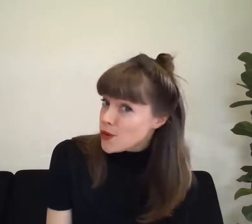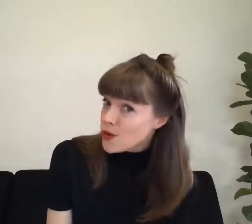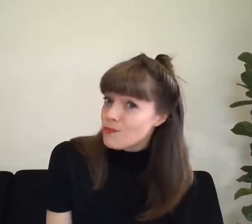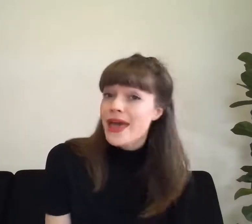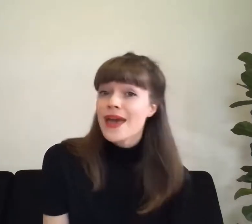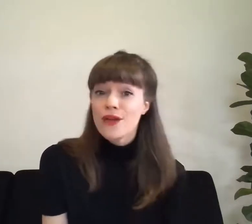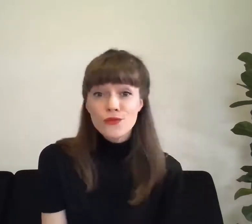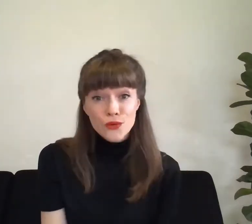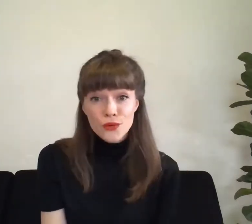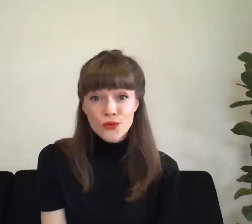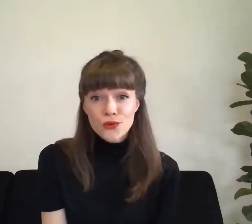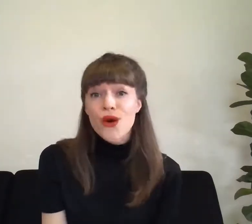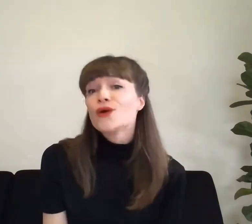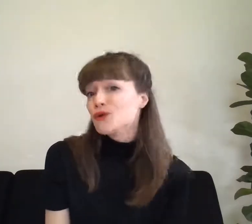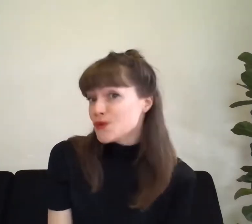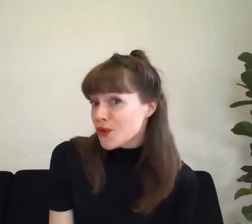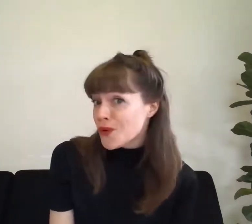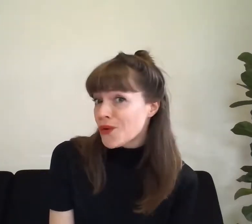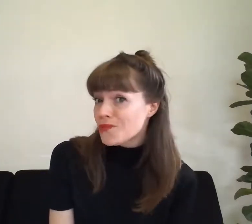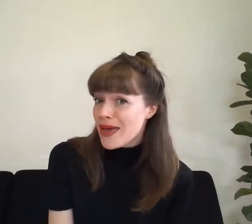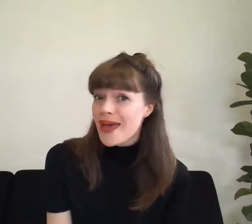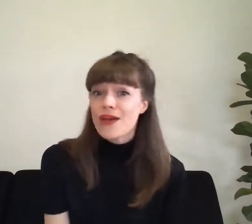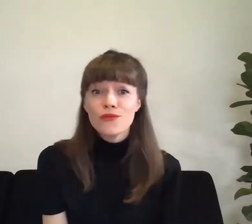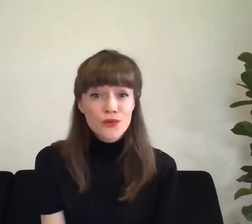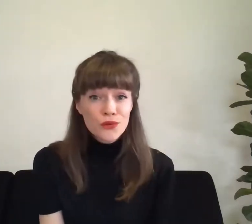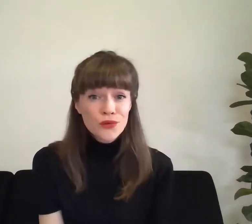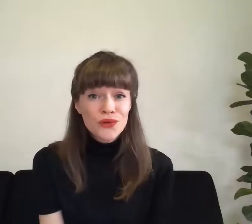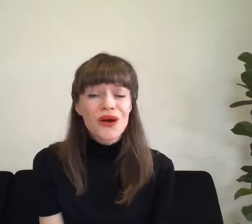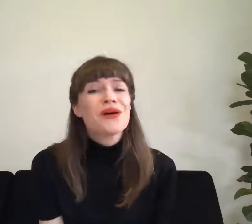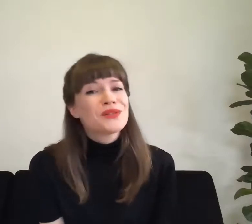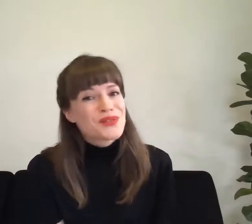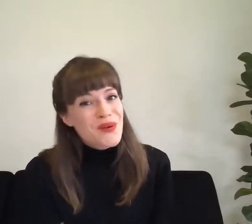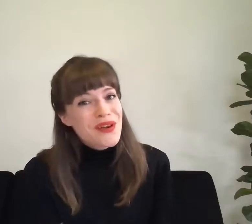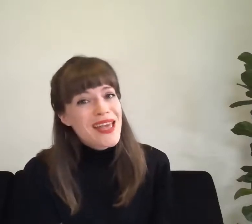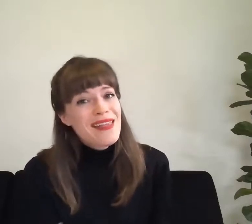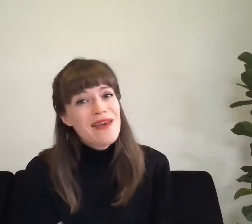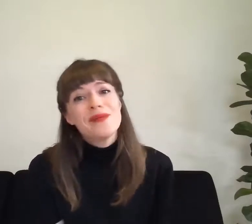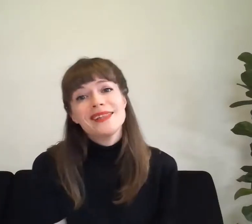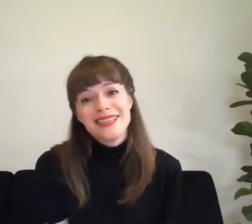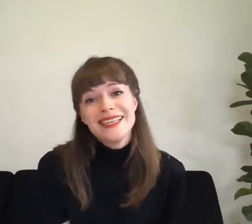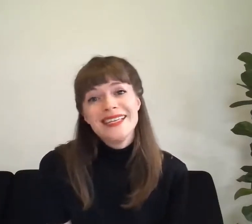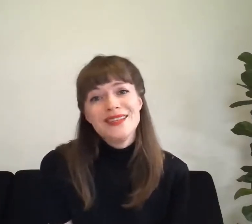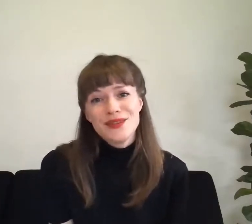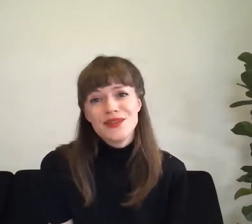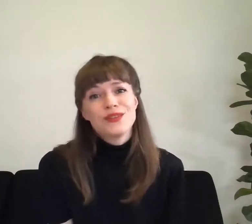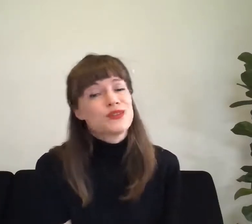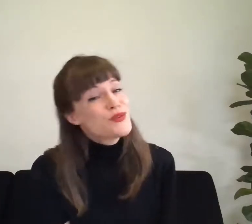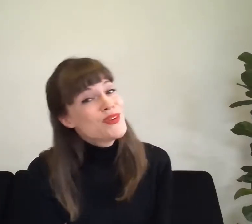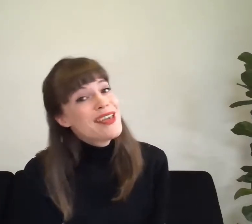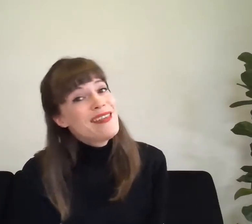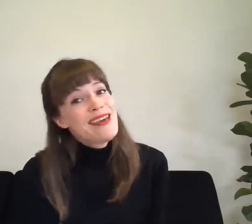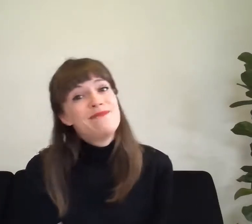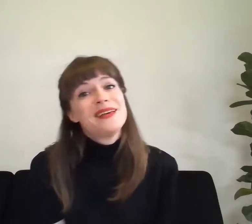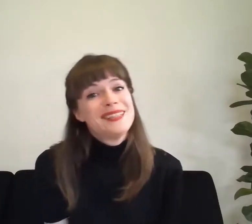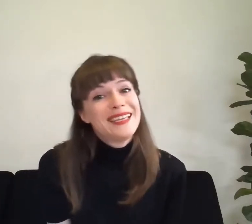dormez-vous Sonnez les matines Sonnez les matines Ding, ding, dong Ding, ding, dong